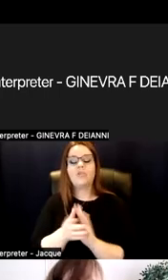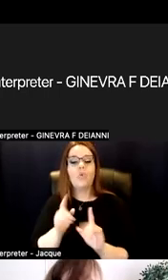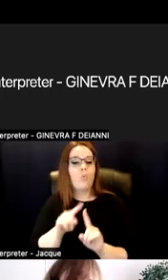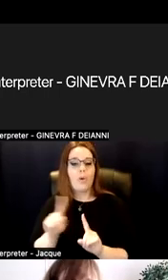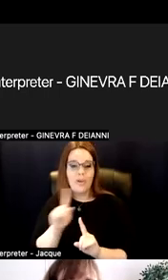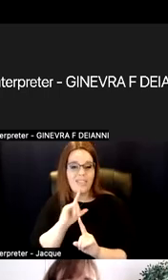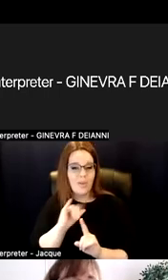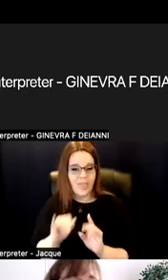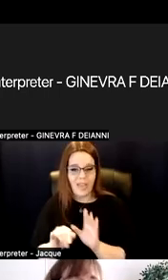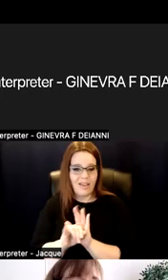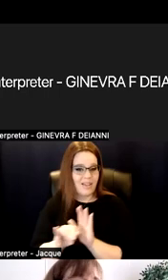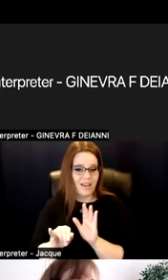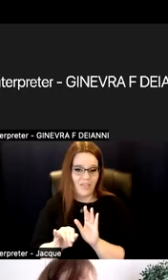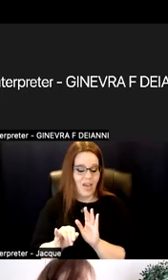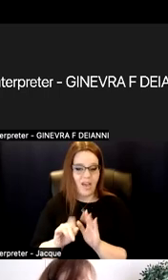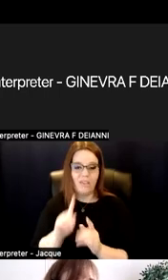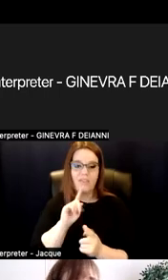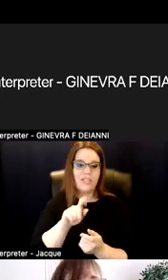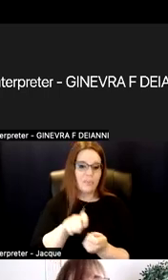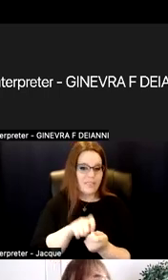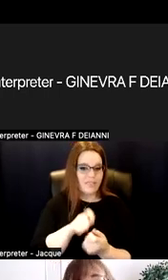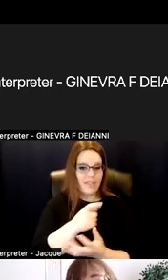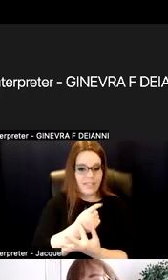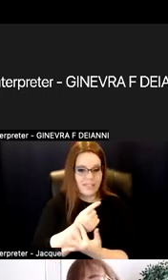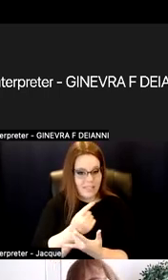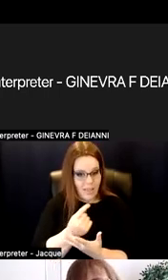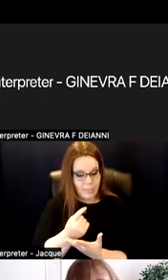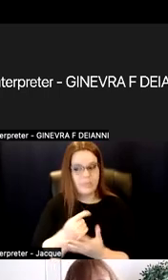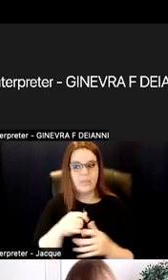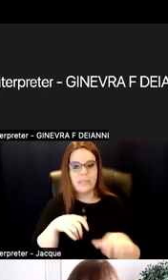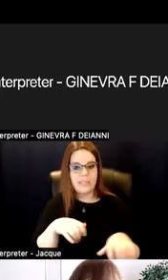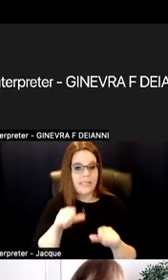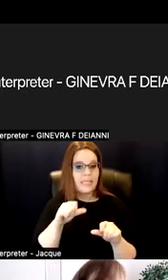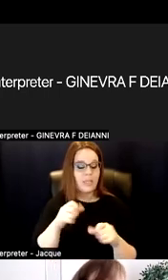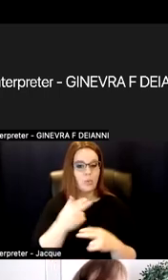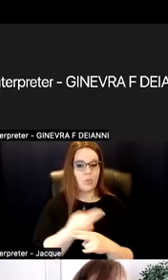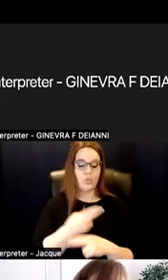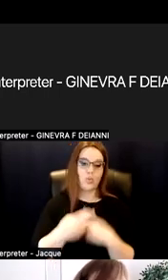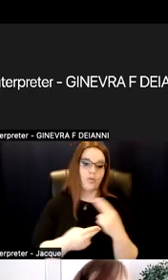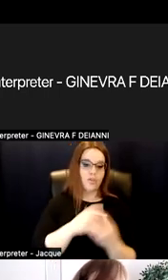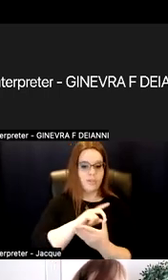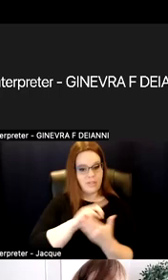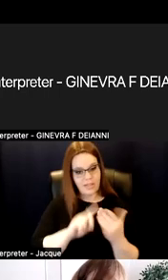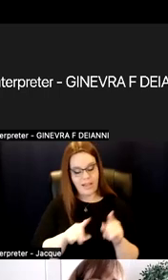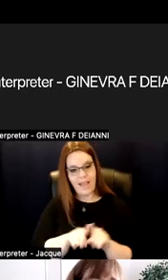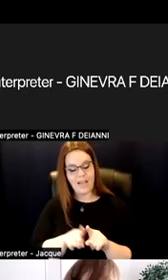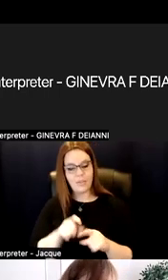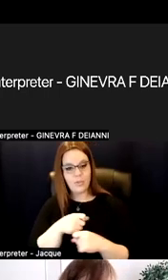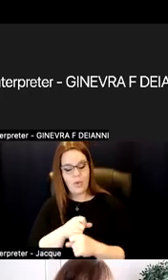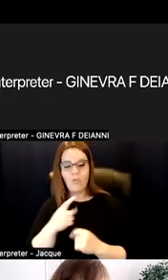of very specific steps, kind of taking the universal design as it was created for physical space